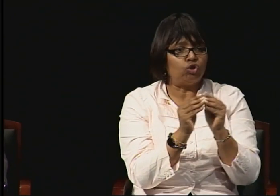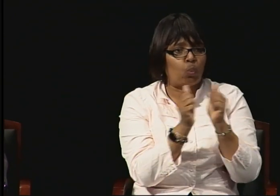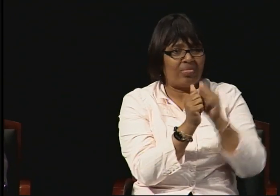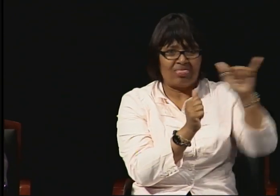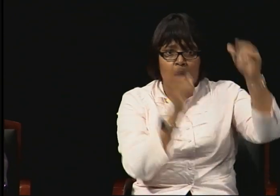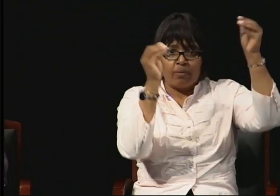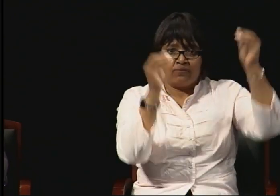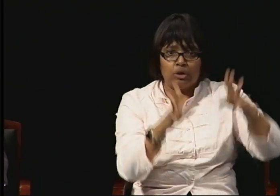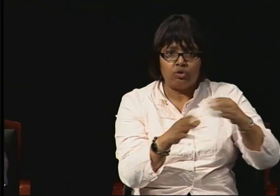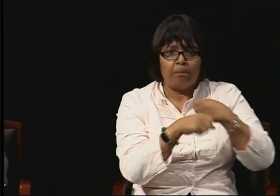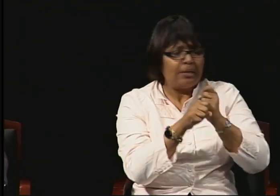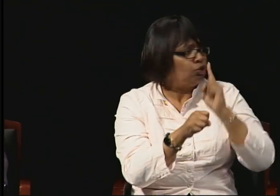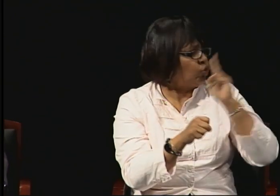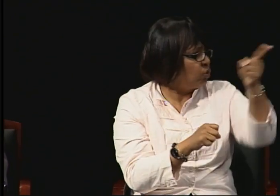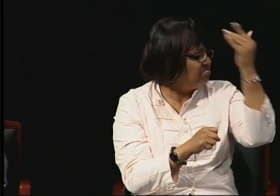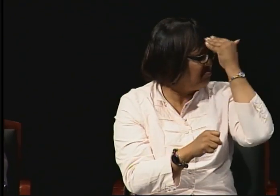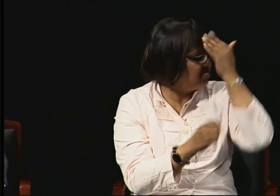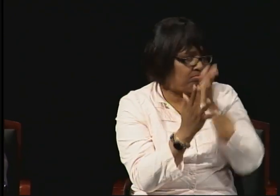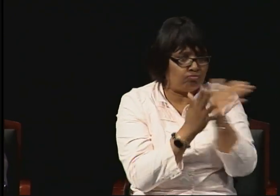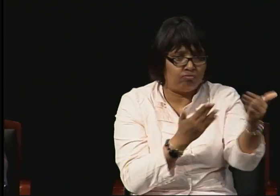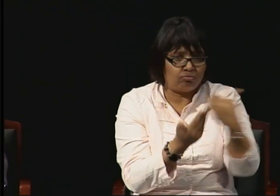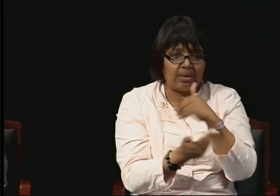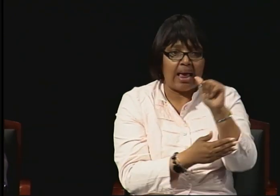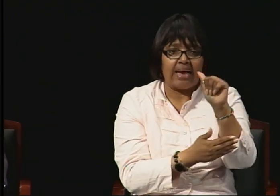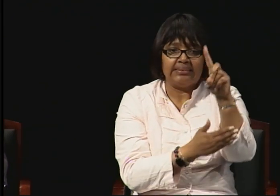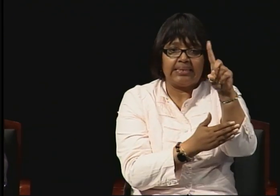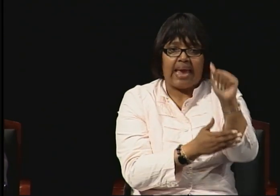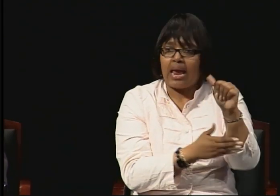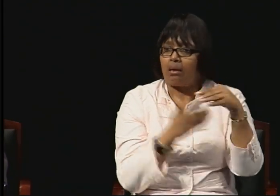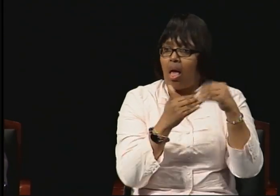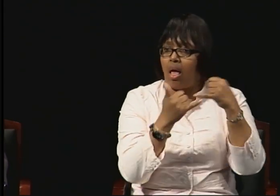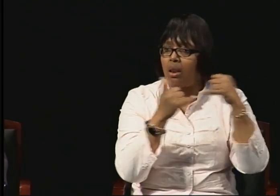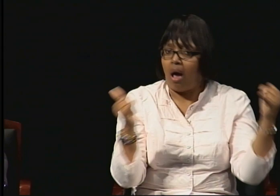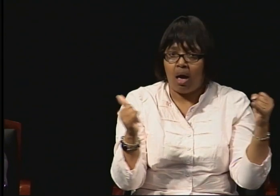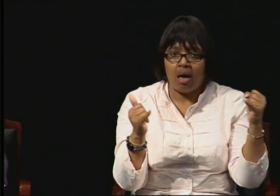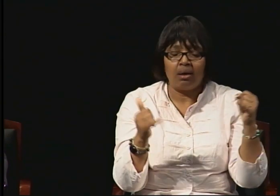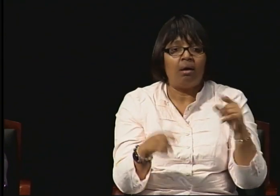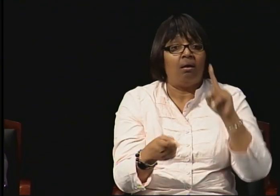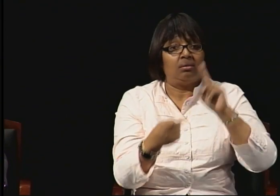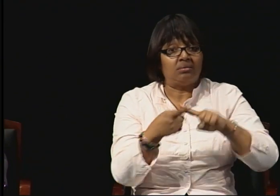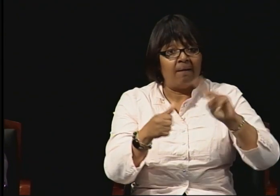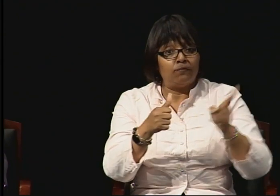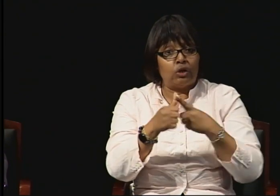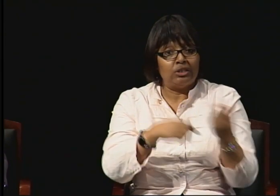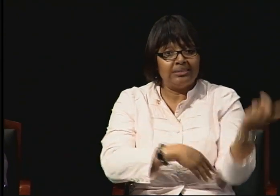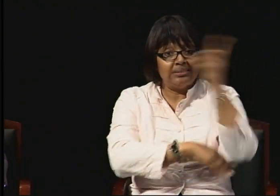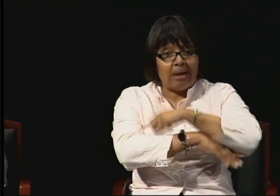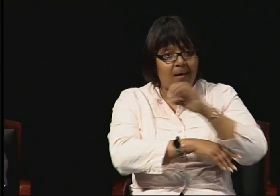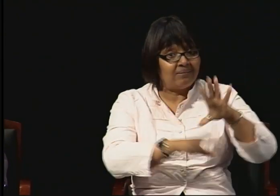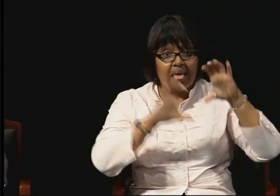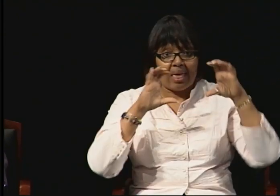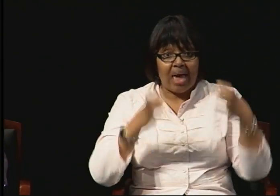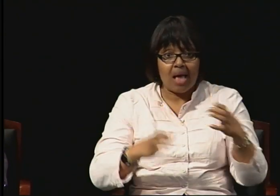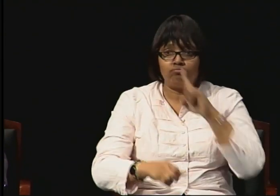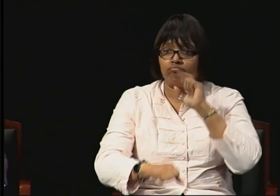of the Americans with Disabilities Act but when I tried to register for that class the professor actually wanted to block me completely